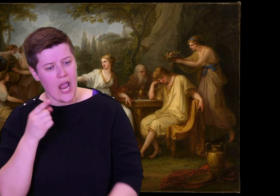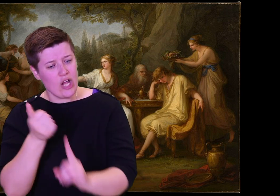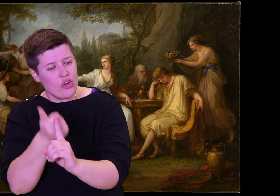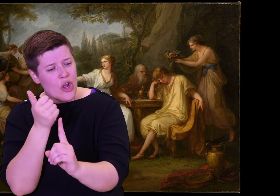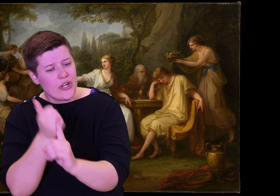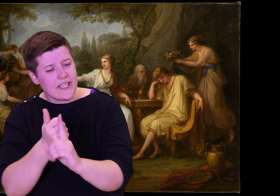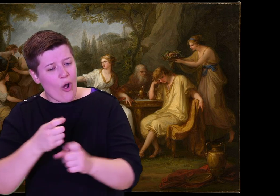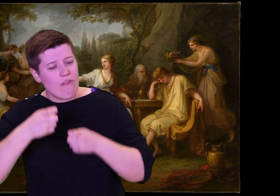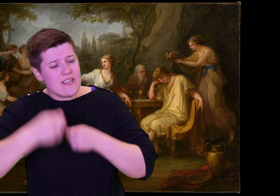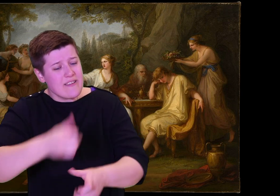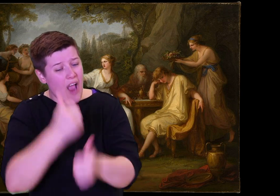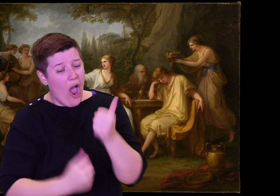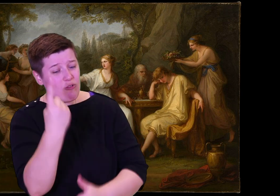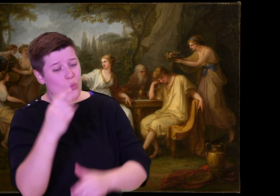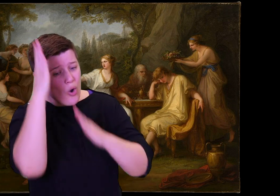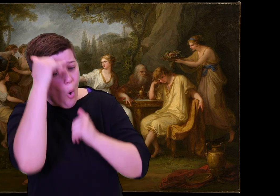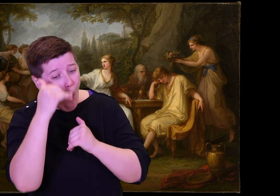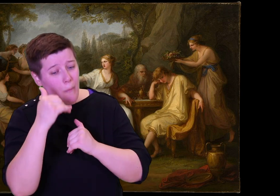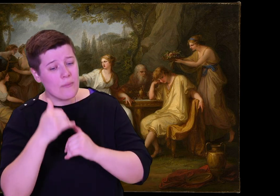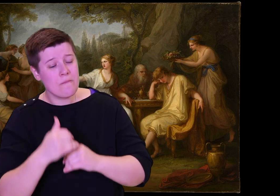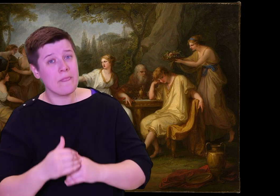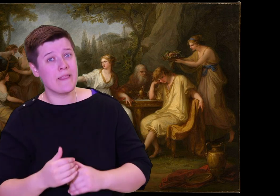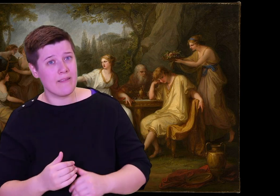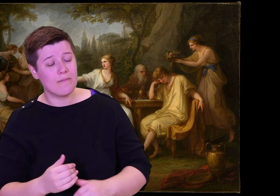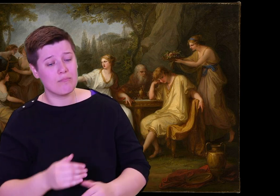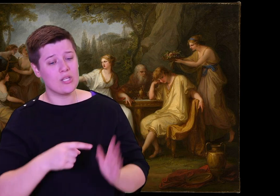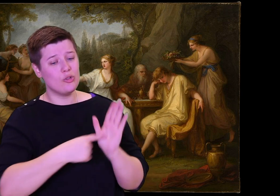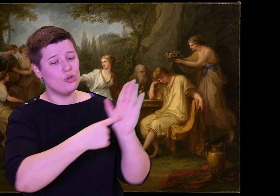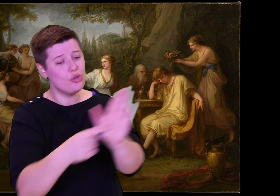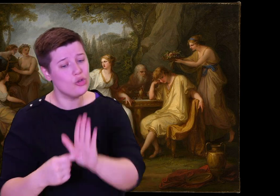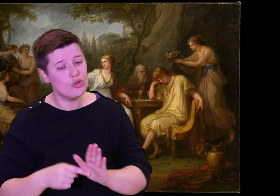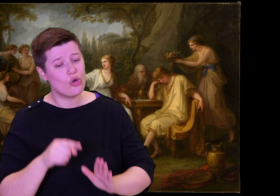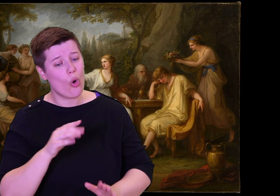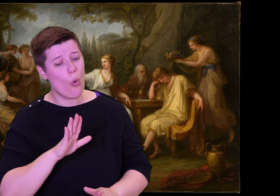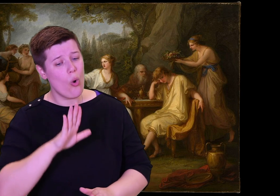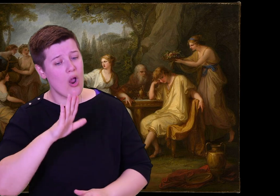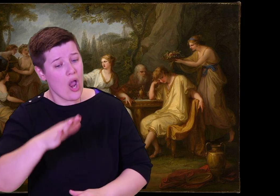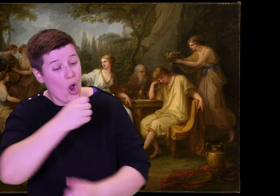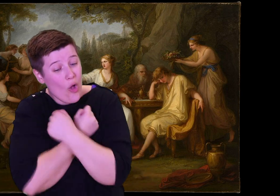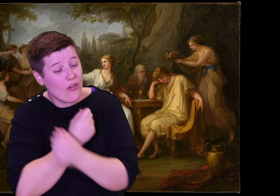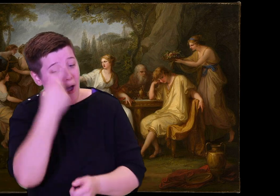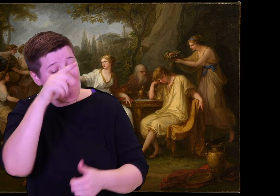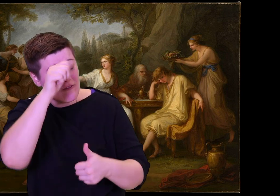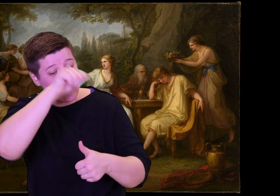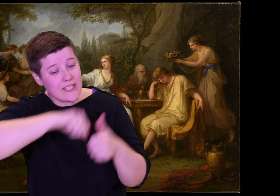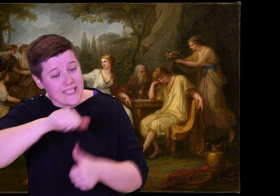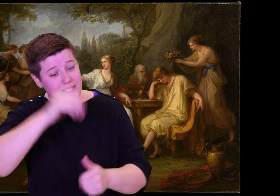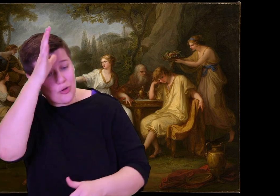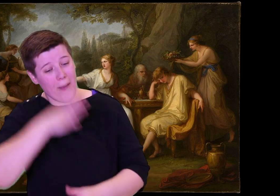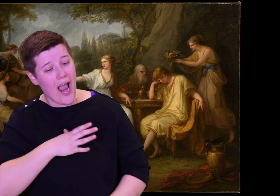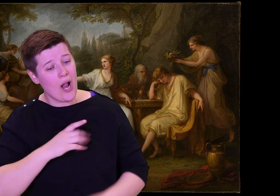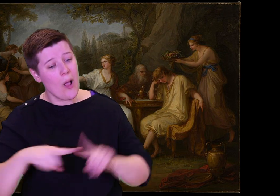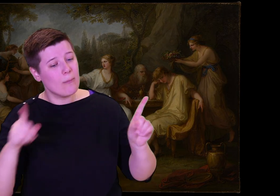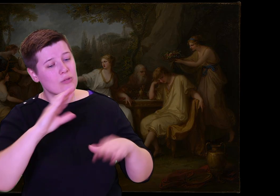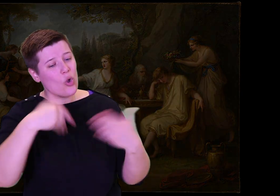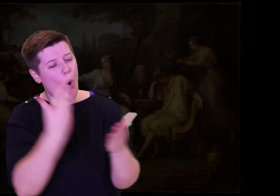embarrass us and put the blame on us? We suitors have not done you wrong.